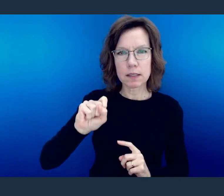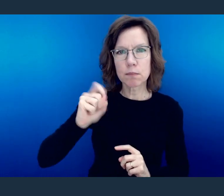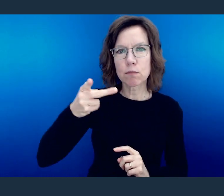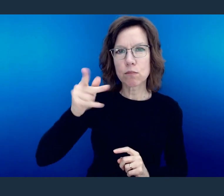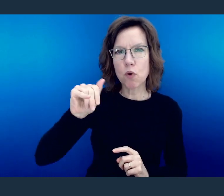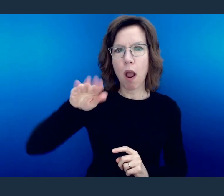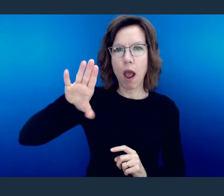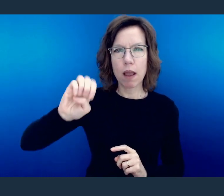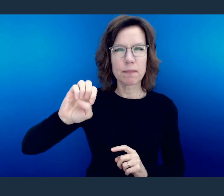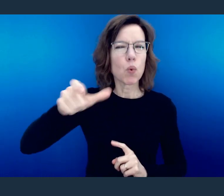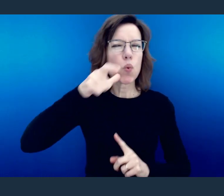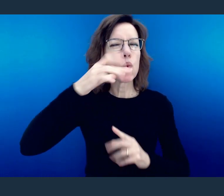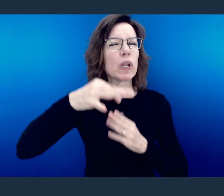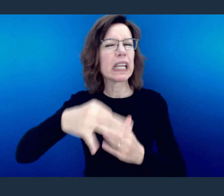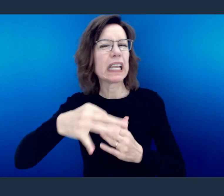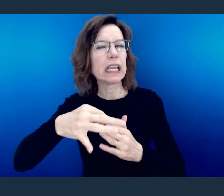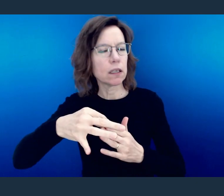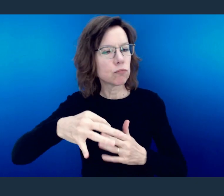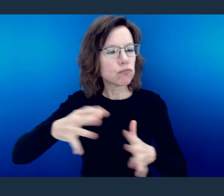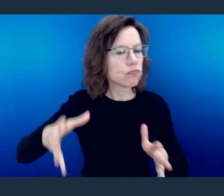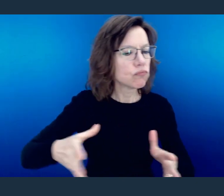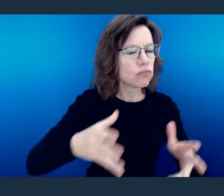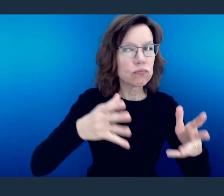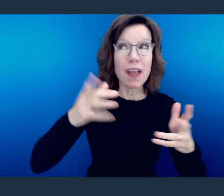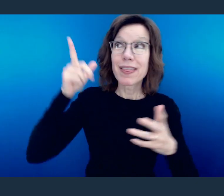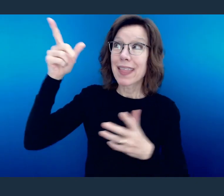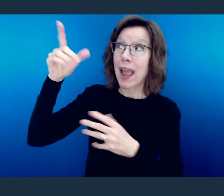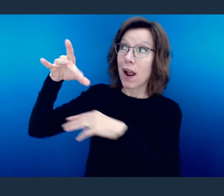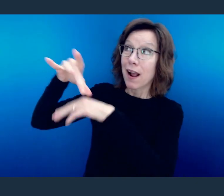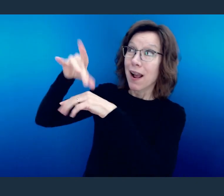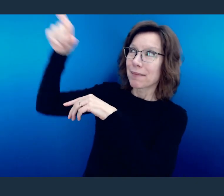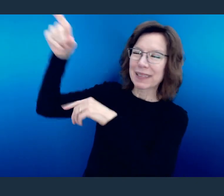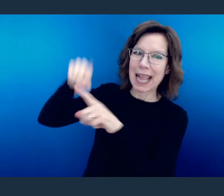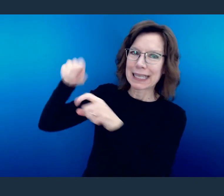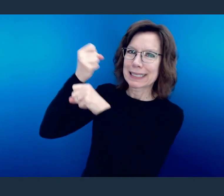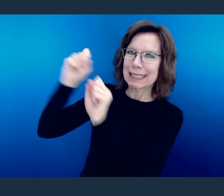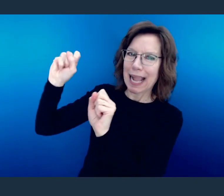And they couldn't save their home, but they were able to kind of defend the earth.